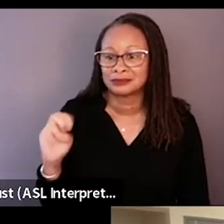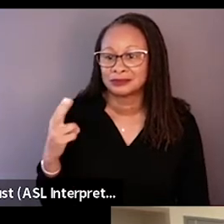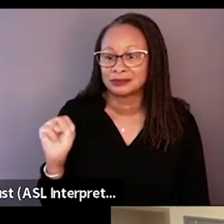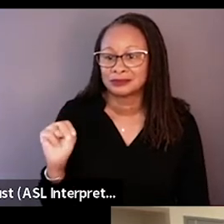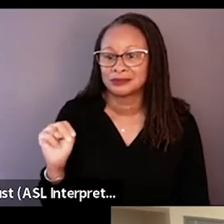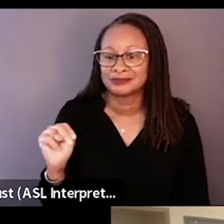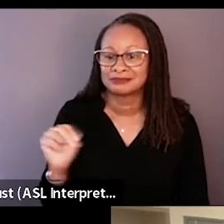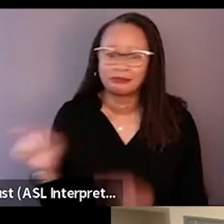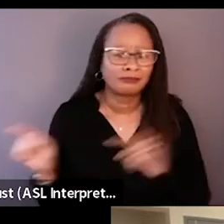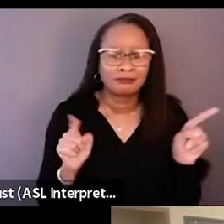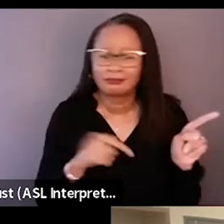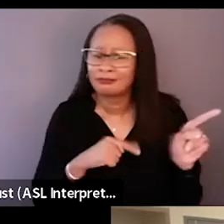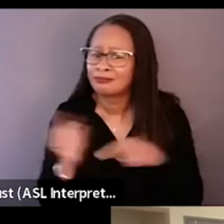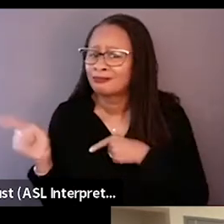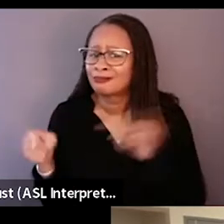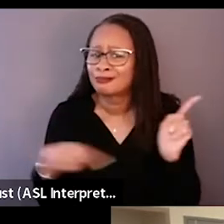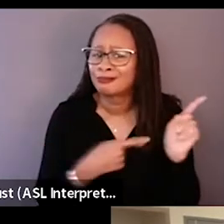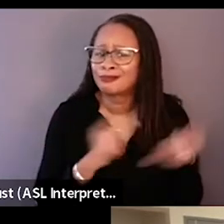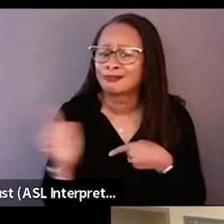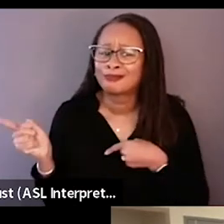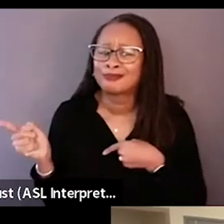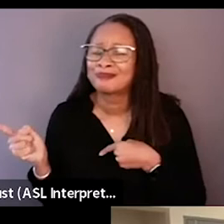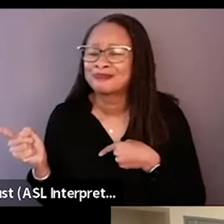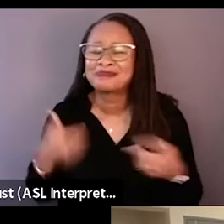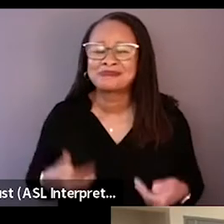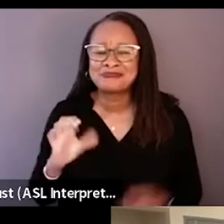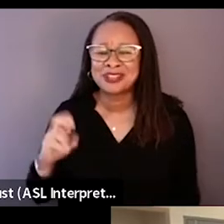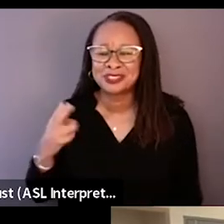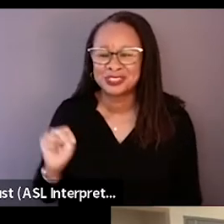You just go ahead. Okay. Yeah, go ahead. Okay, well my name is Chun Siev, Bing,